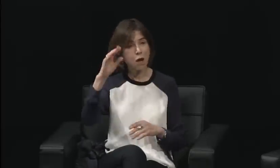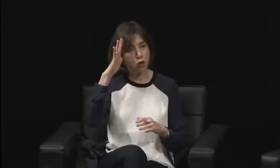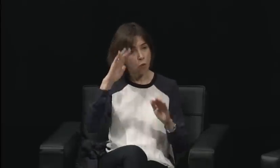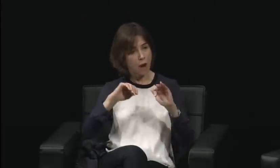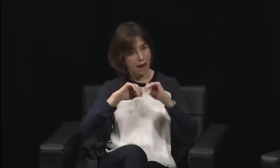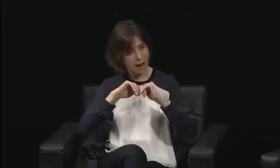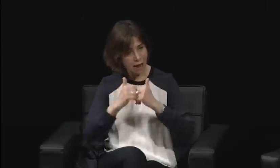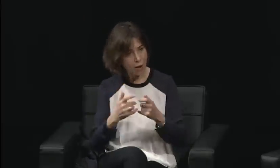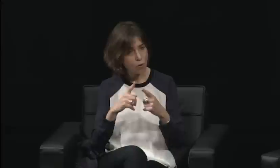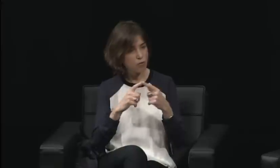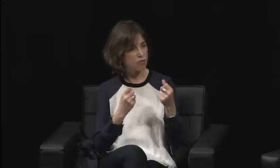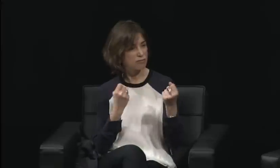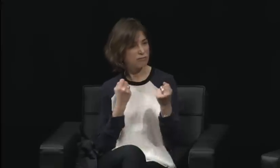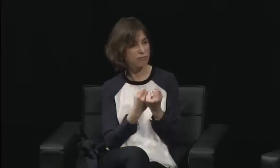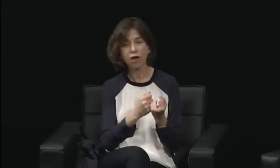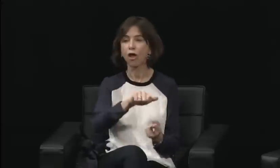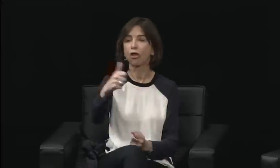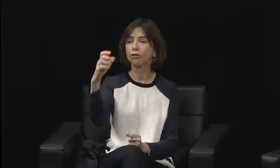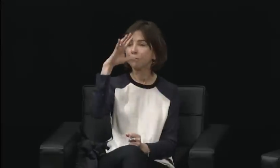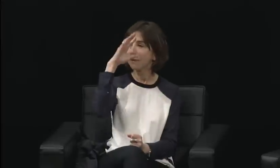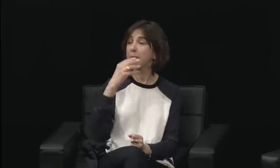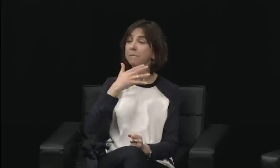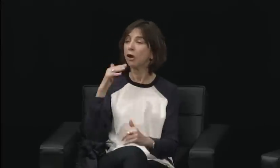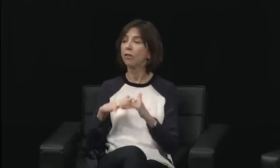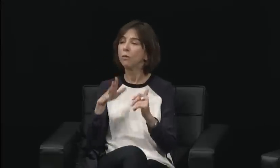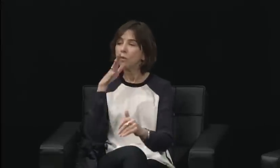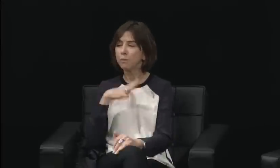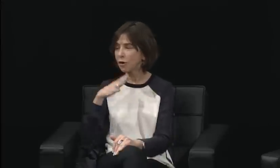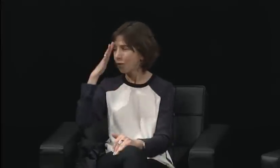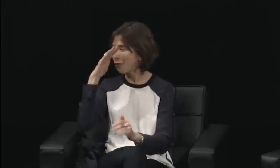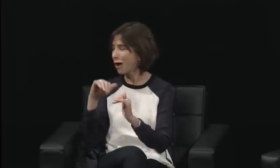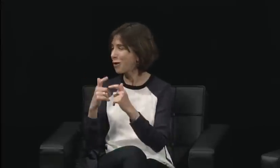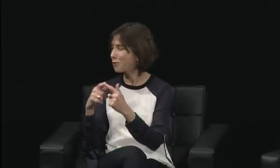all the other isms were put to the side, and it was about being deaf.